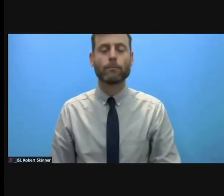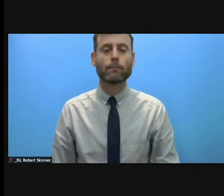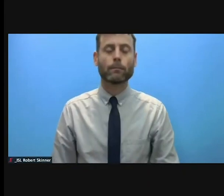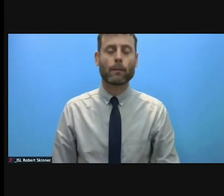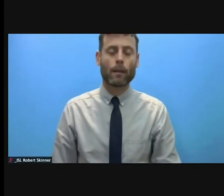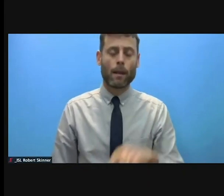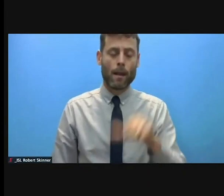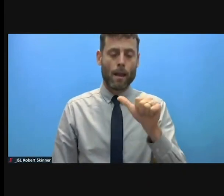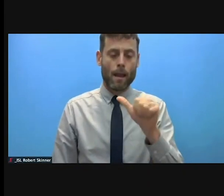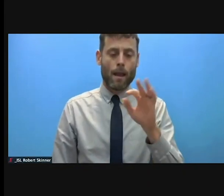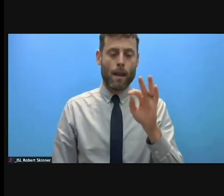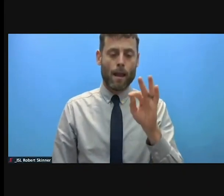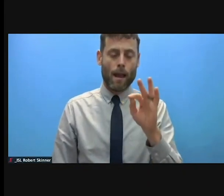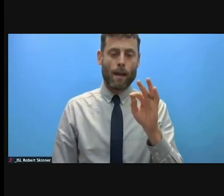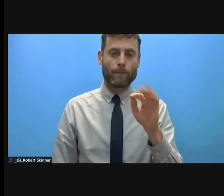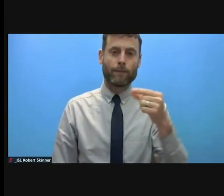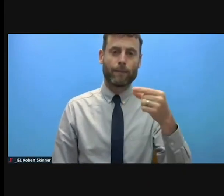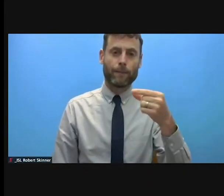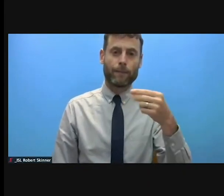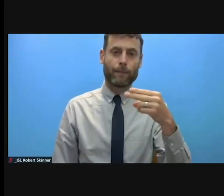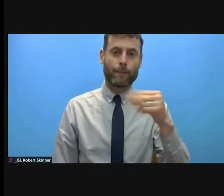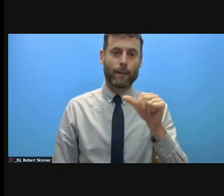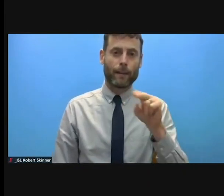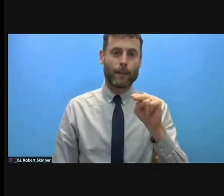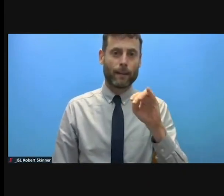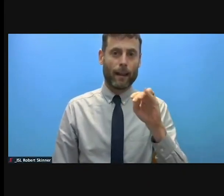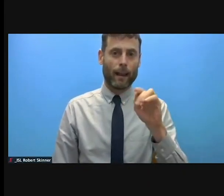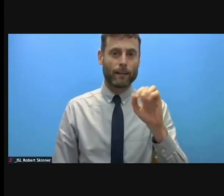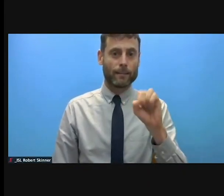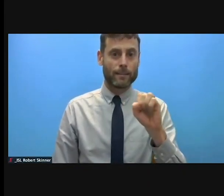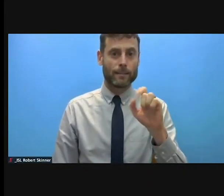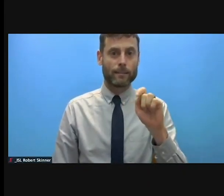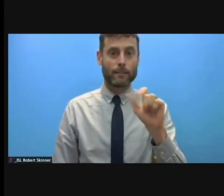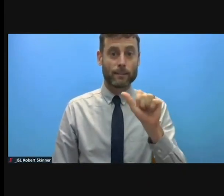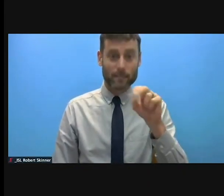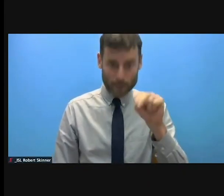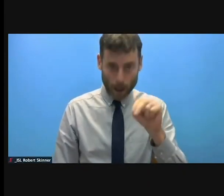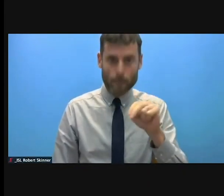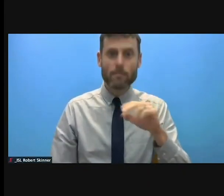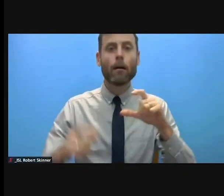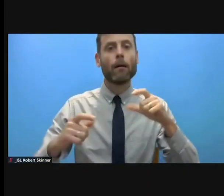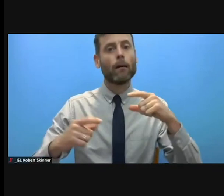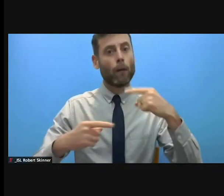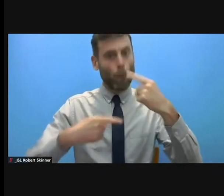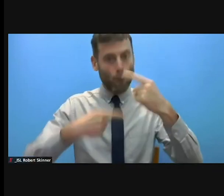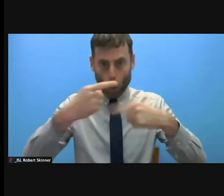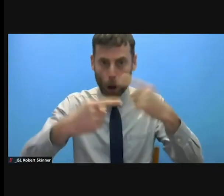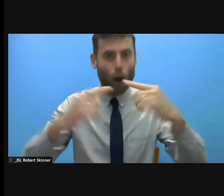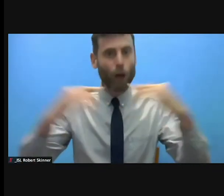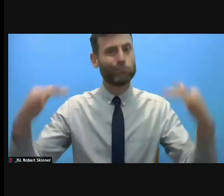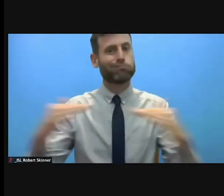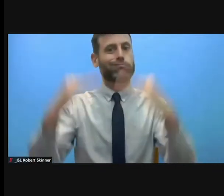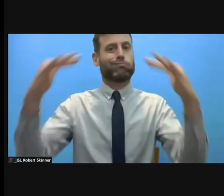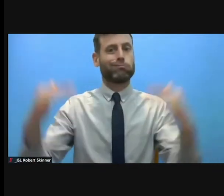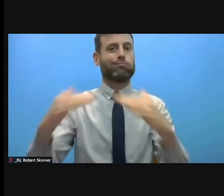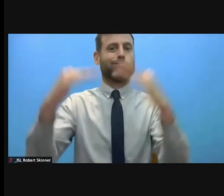increased their violence and exposed civilians to more vulnerabilities. At the